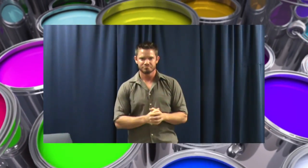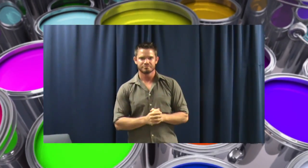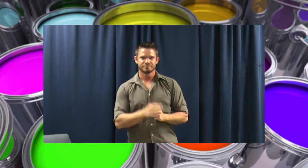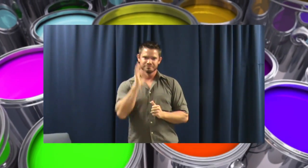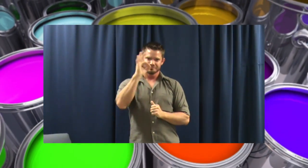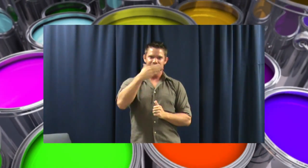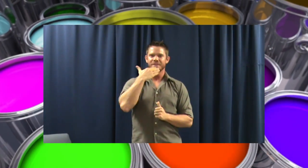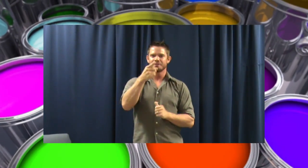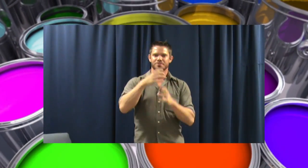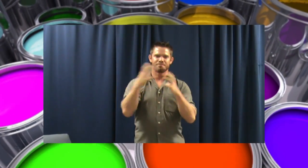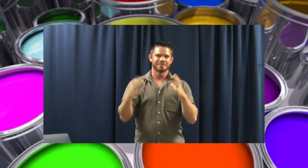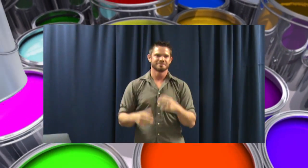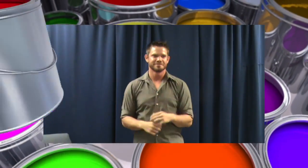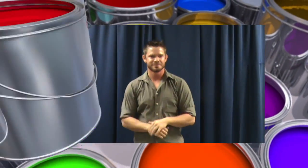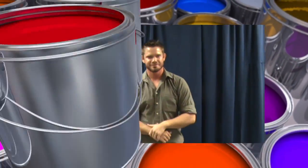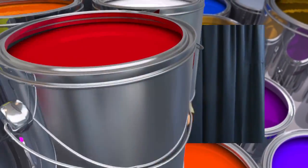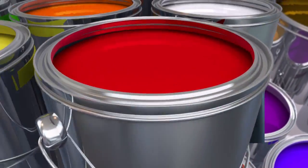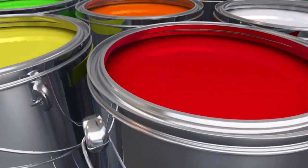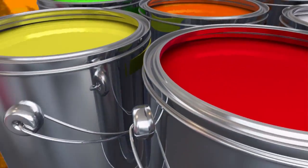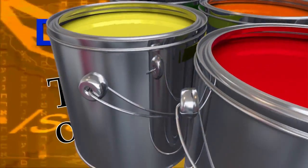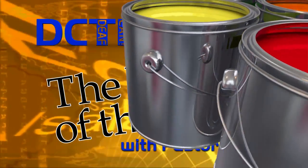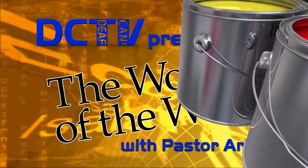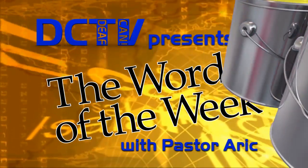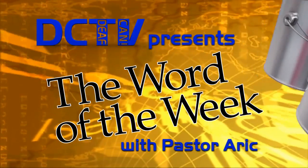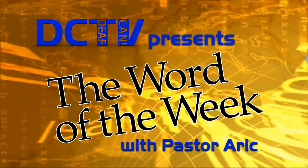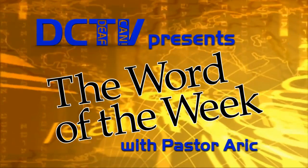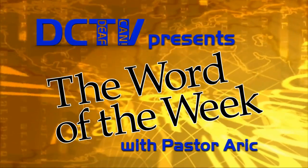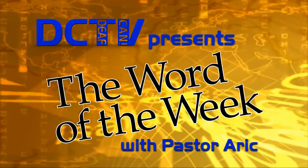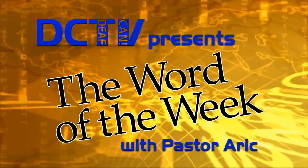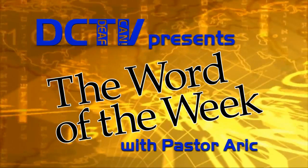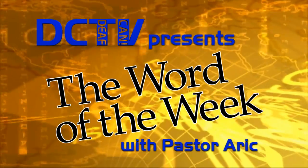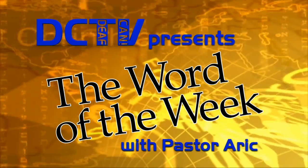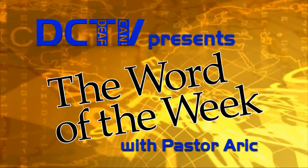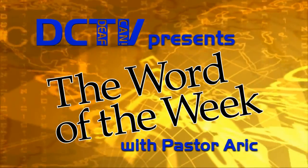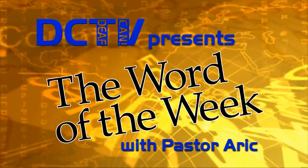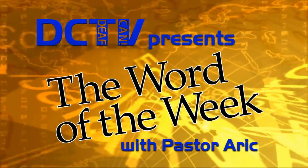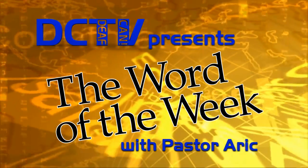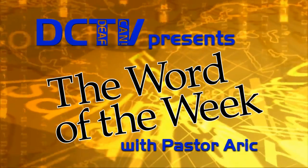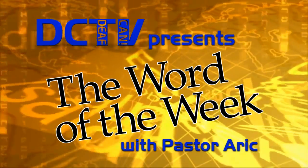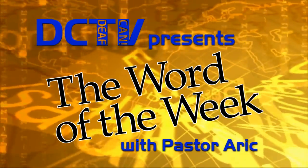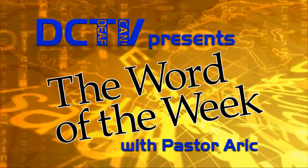so much for your time.